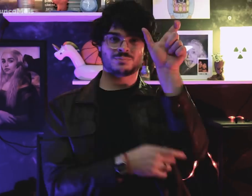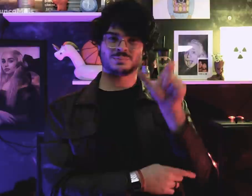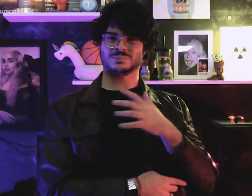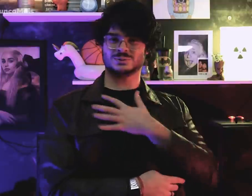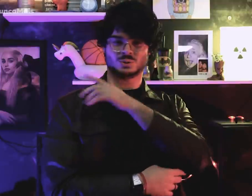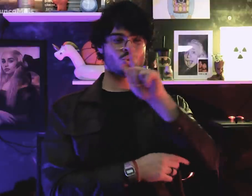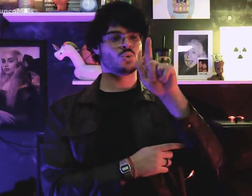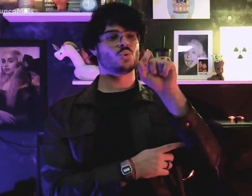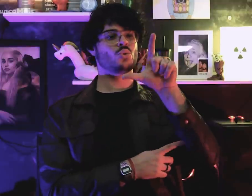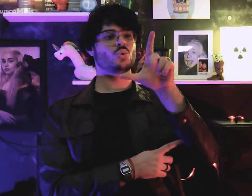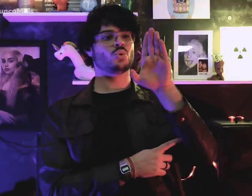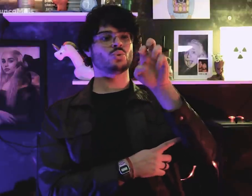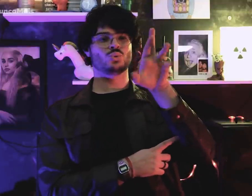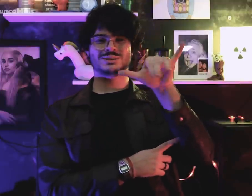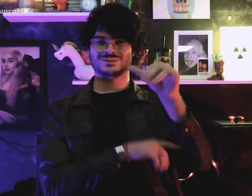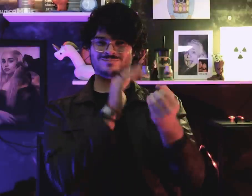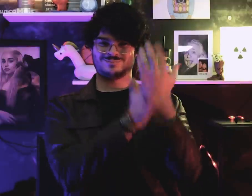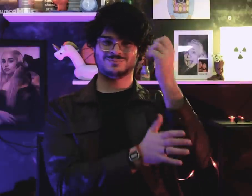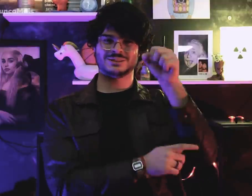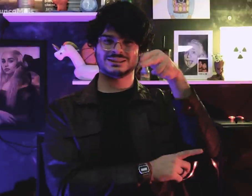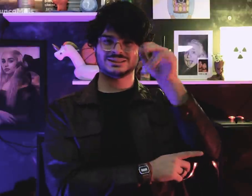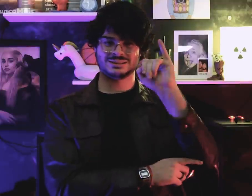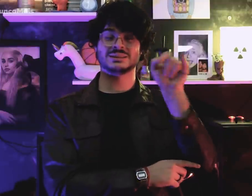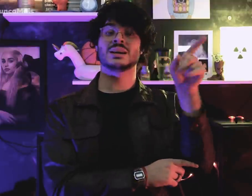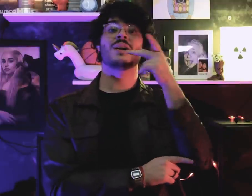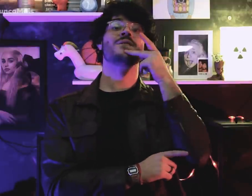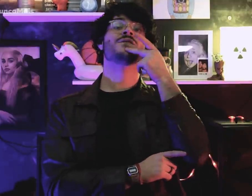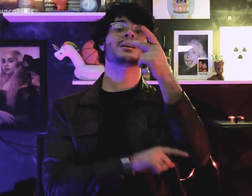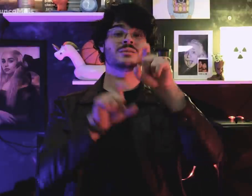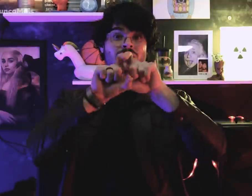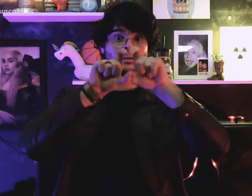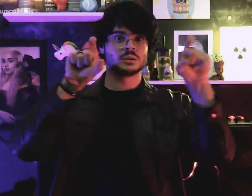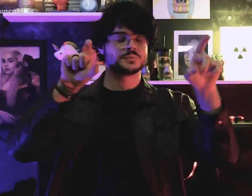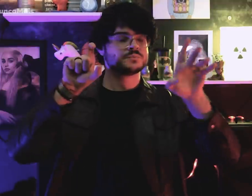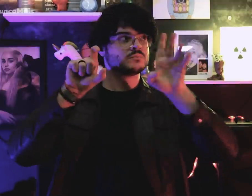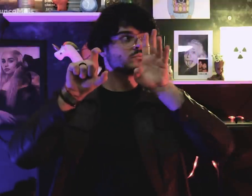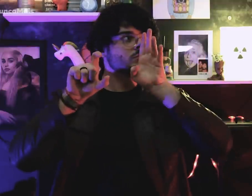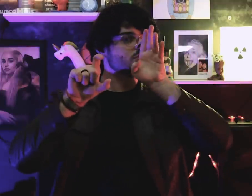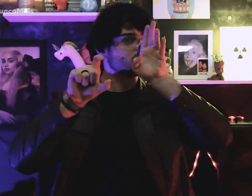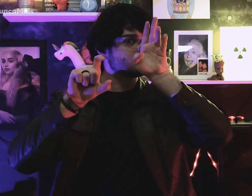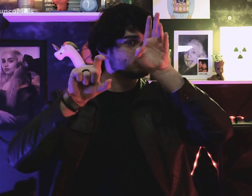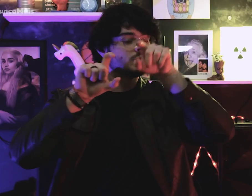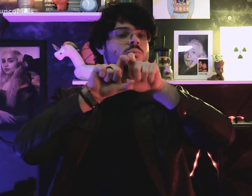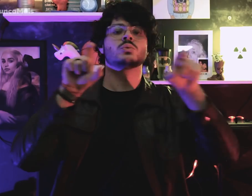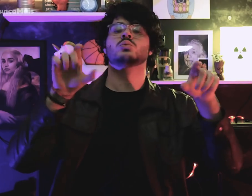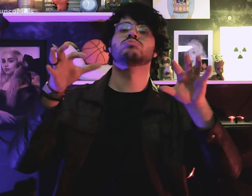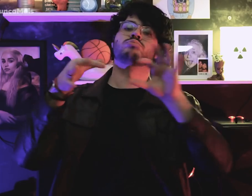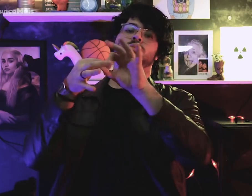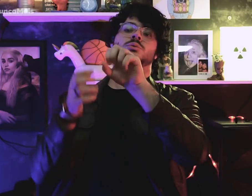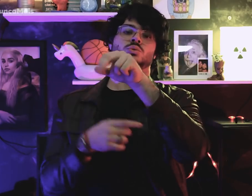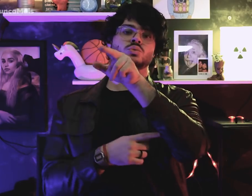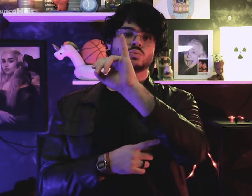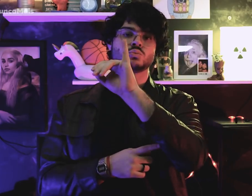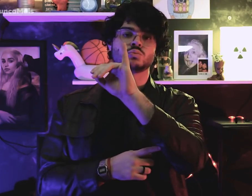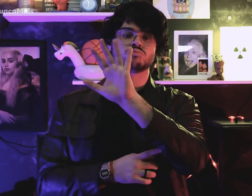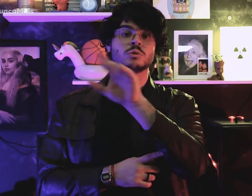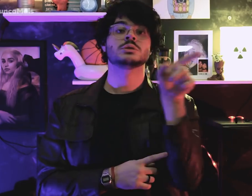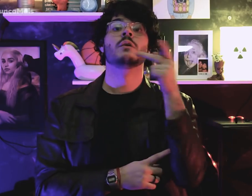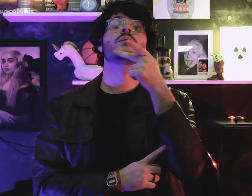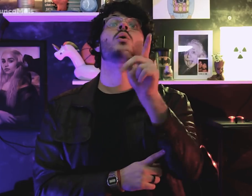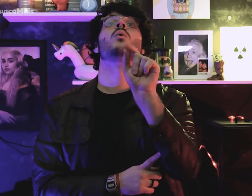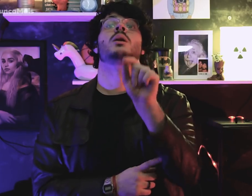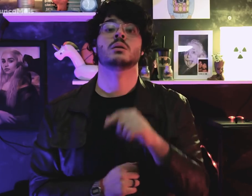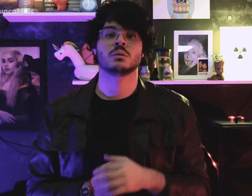General Golbery said a phrase absurd, referring to SNI: